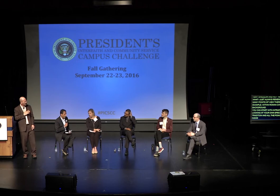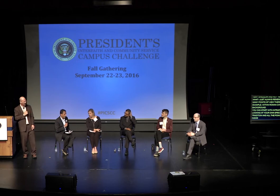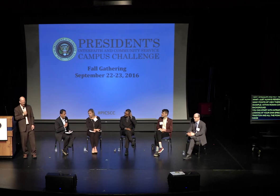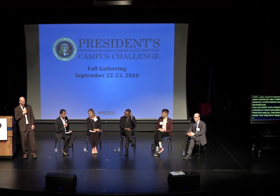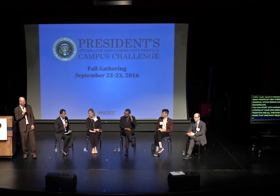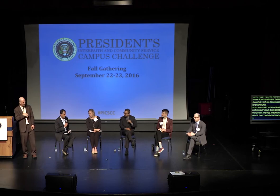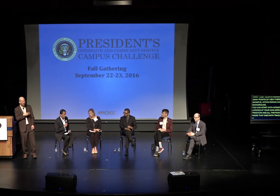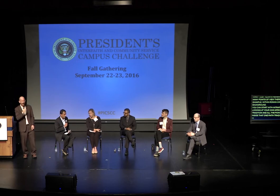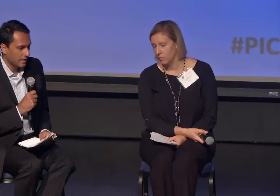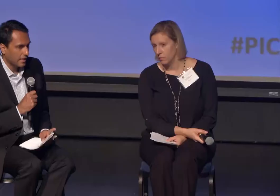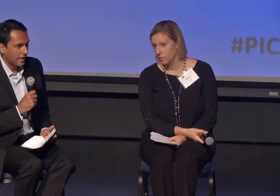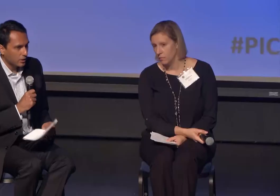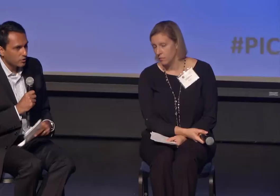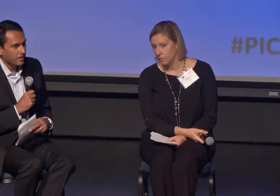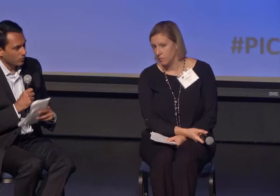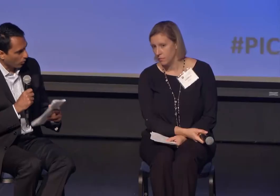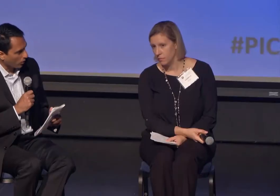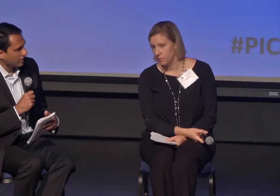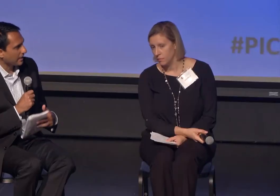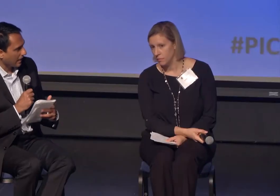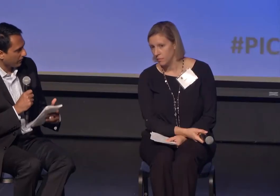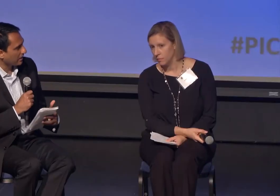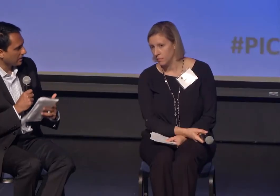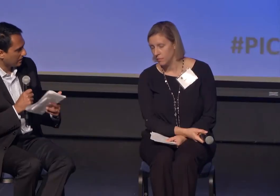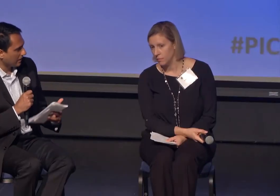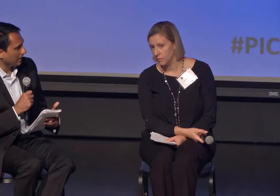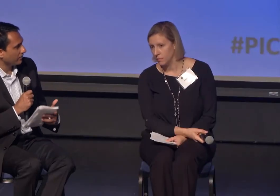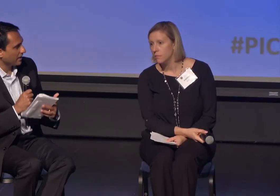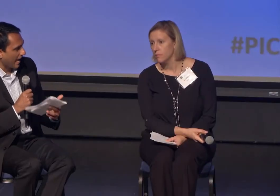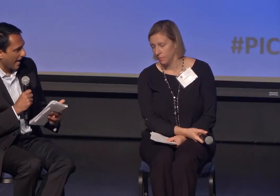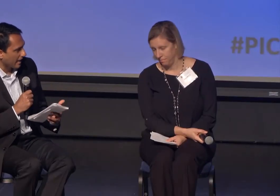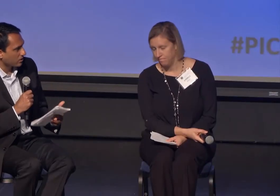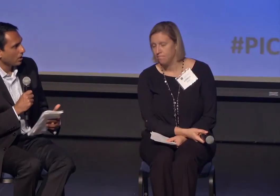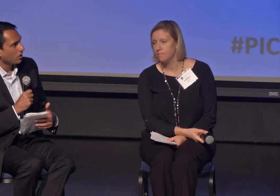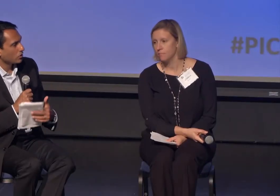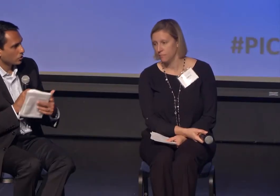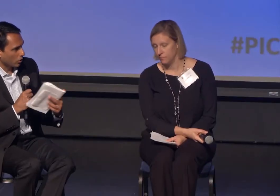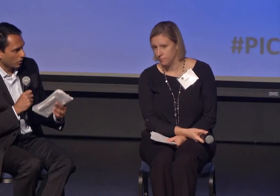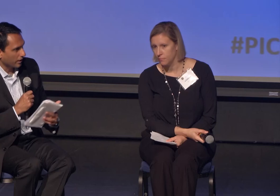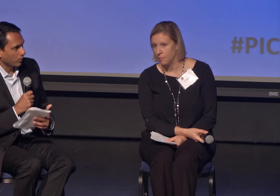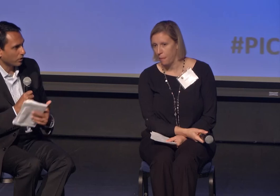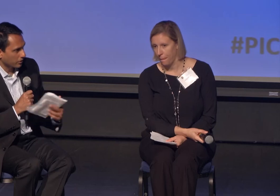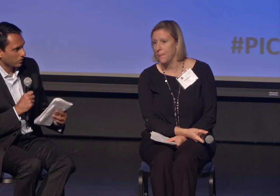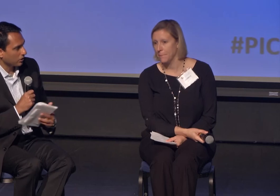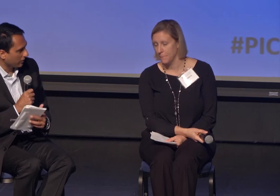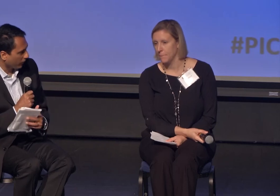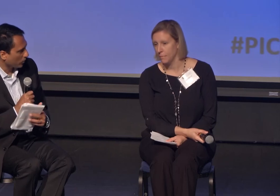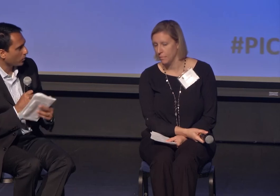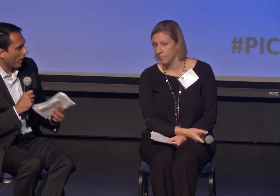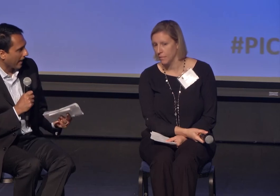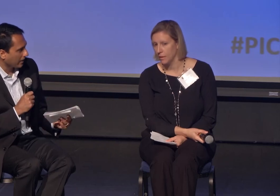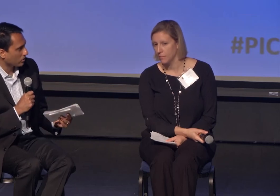that interfaith work is kind of conceived as circling religiously diverse wagons